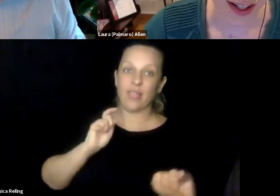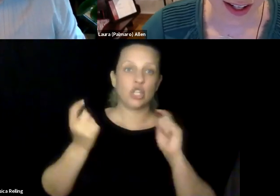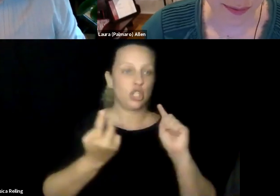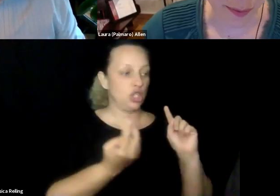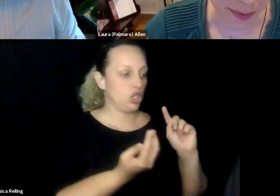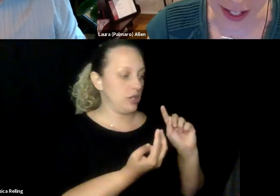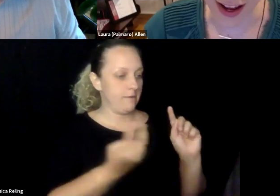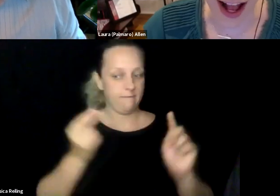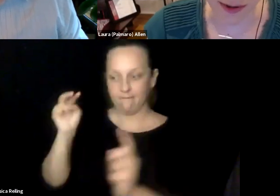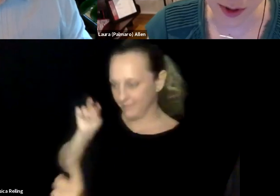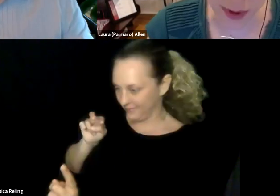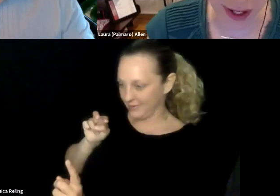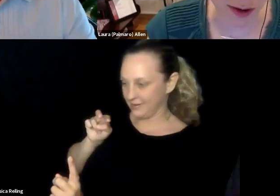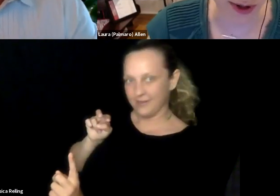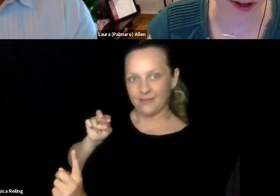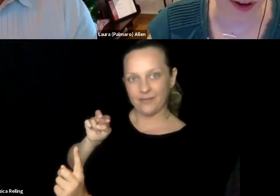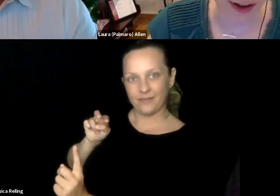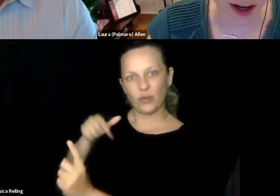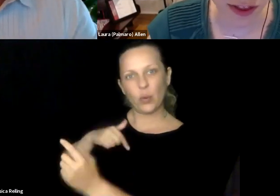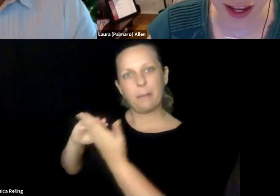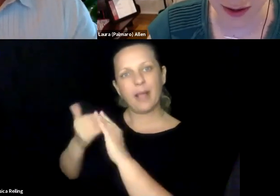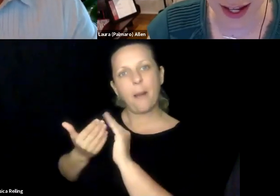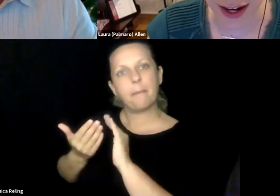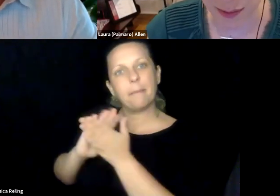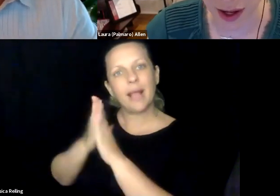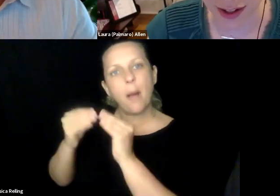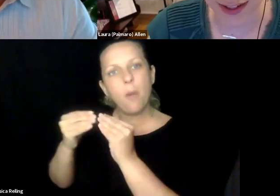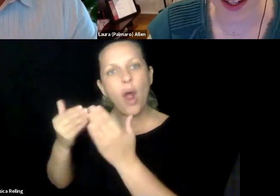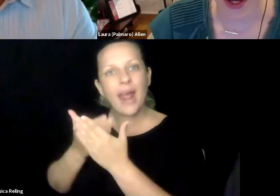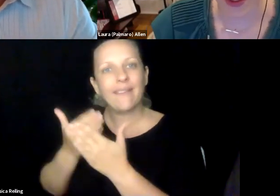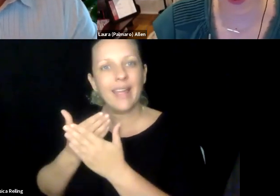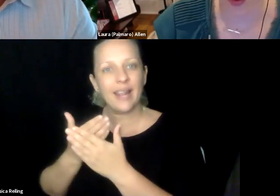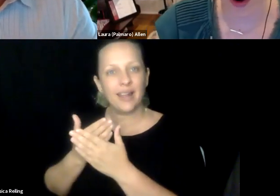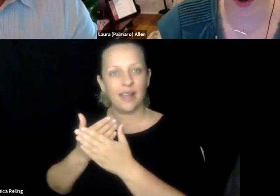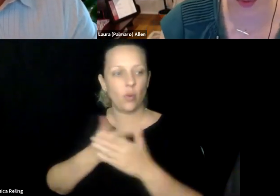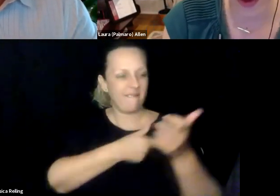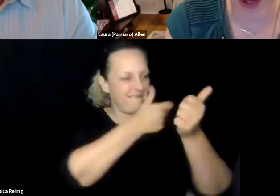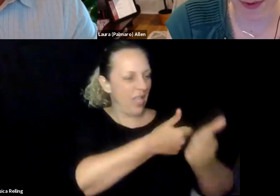About delight and usability, and I think this whole